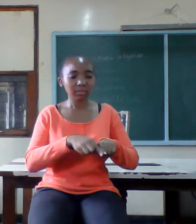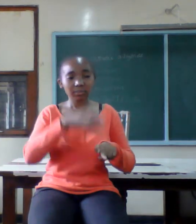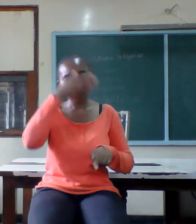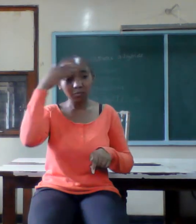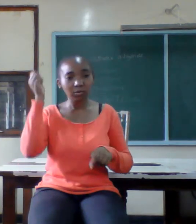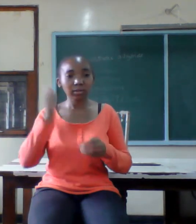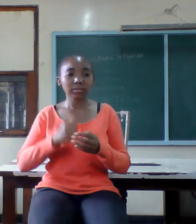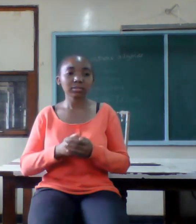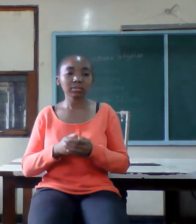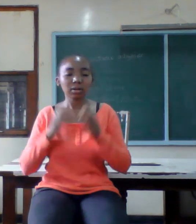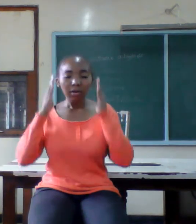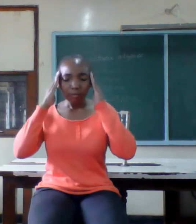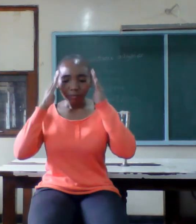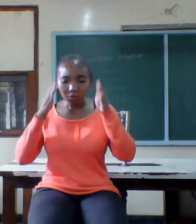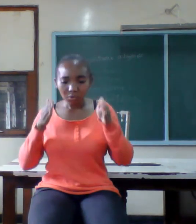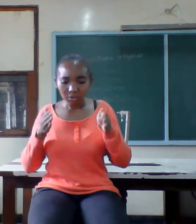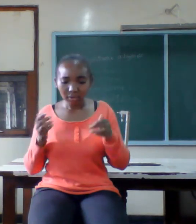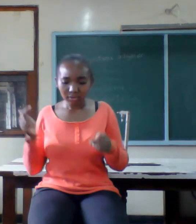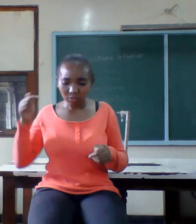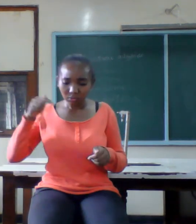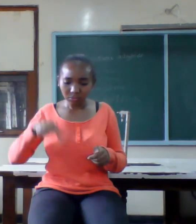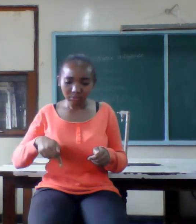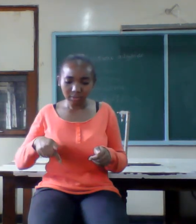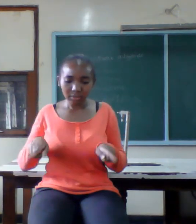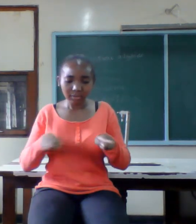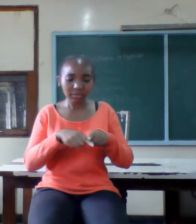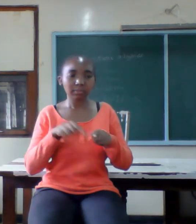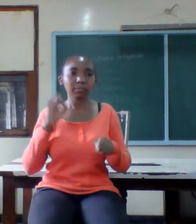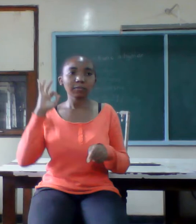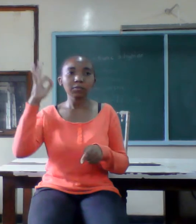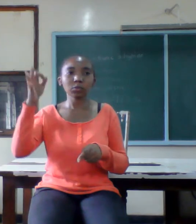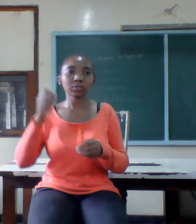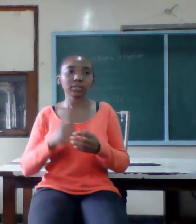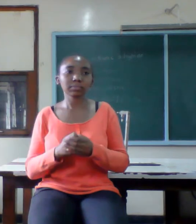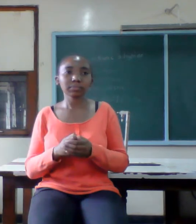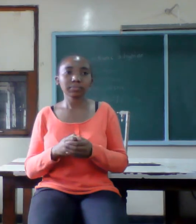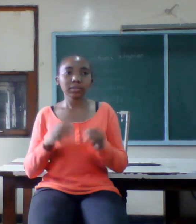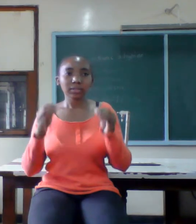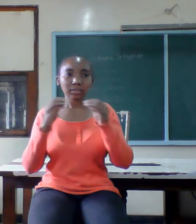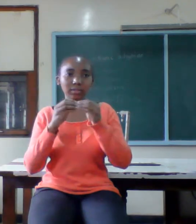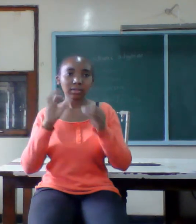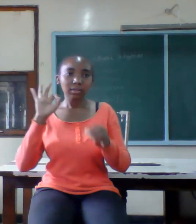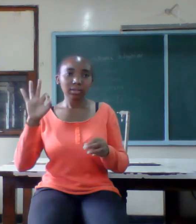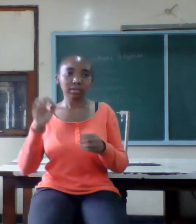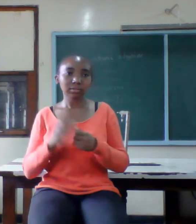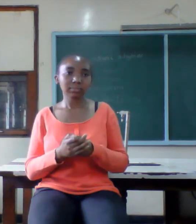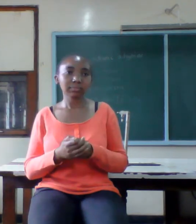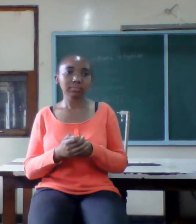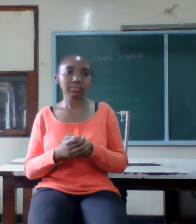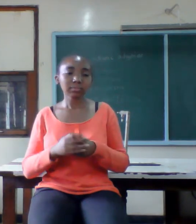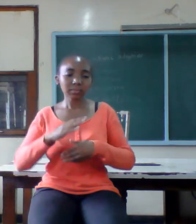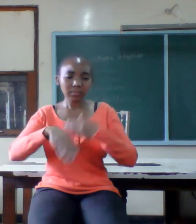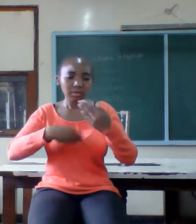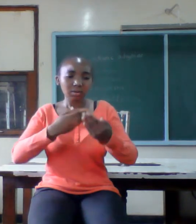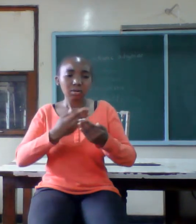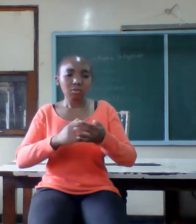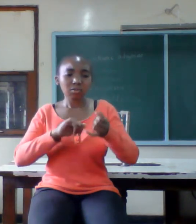focus on the present and the future sacred three every marriage has its own challenges